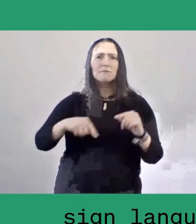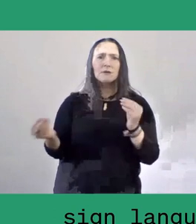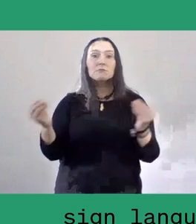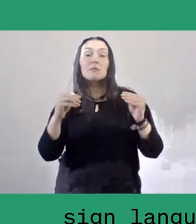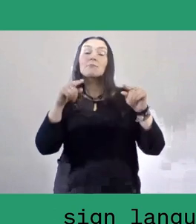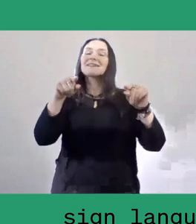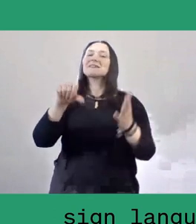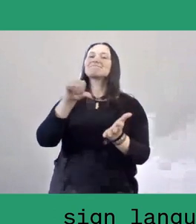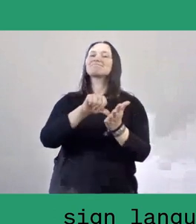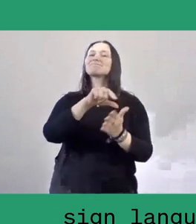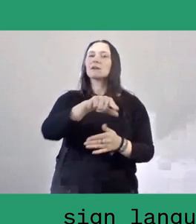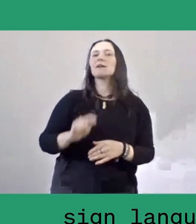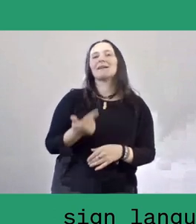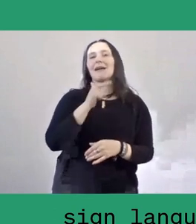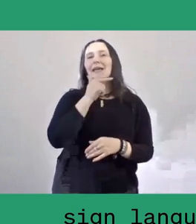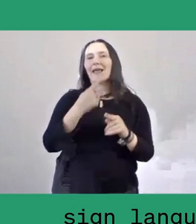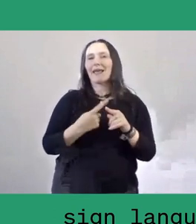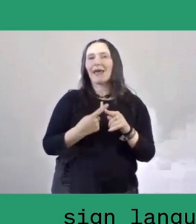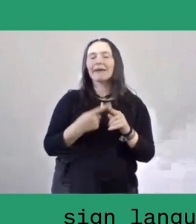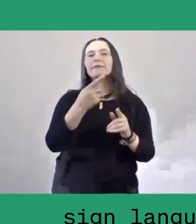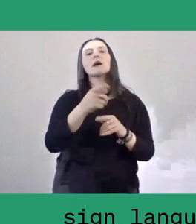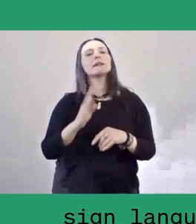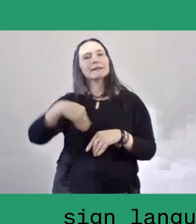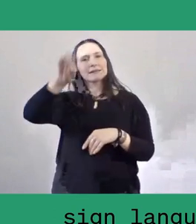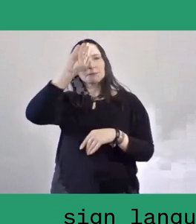Sharjah Biennale, Istanbul Biennale and Venice Biennale.